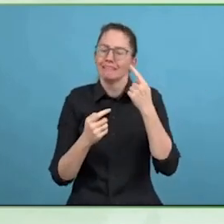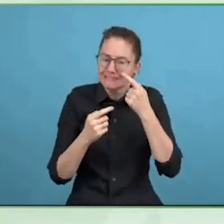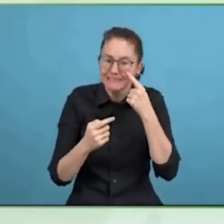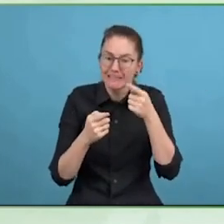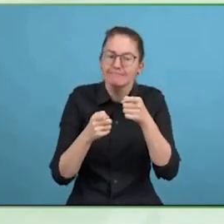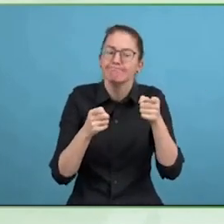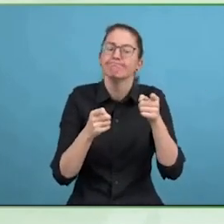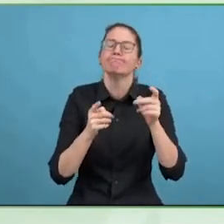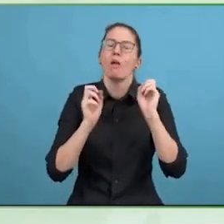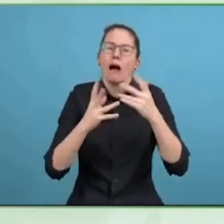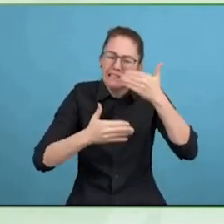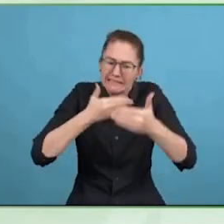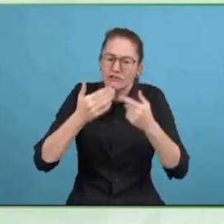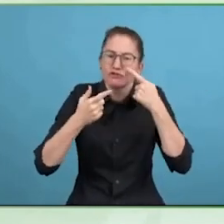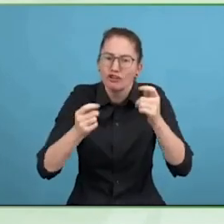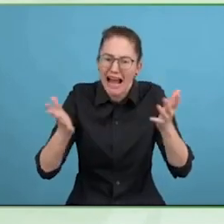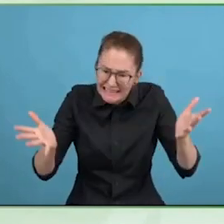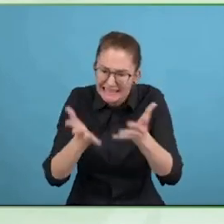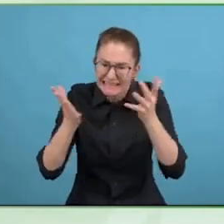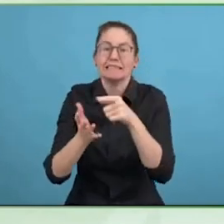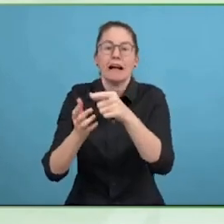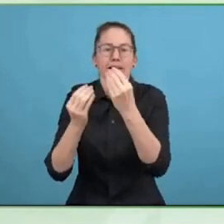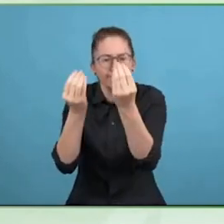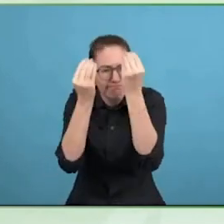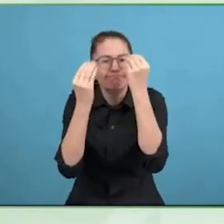experts and they get together and come up with a party of knowledge.